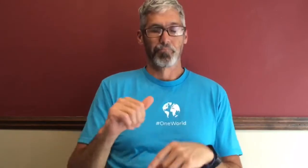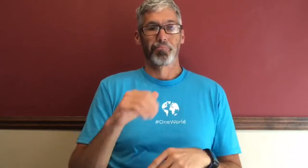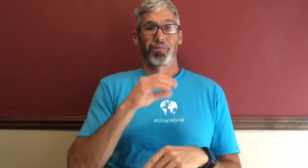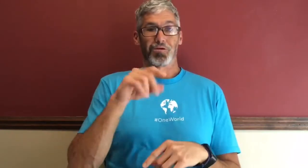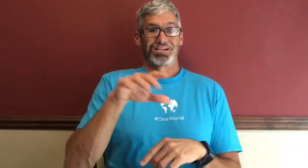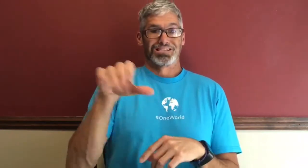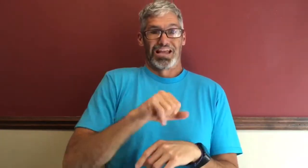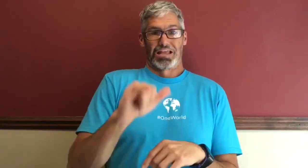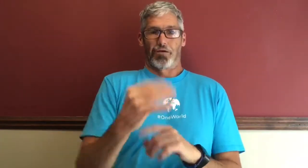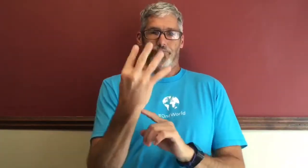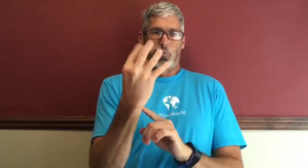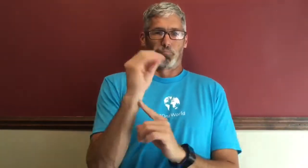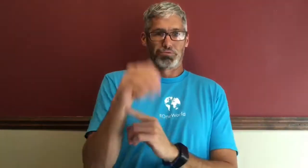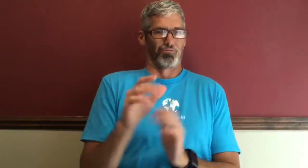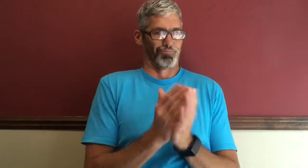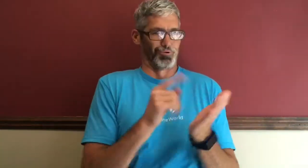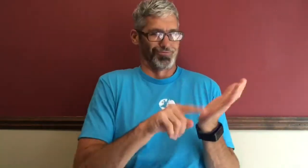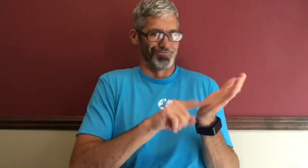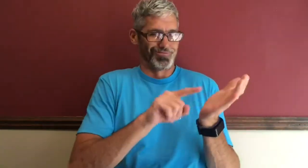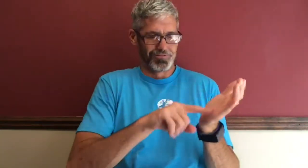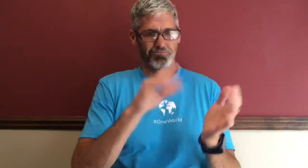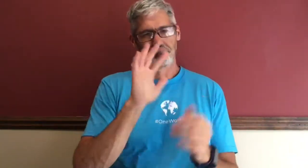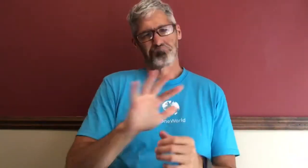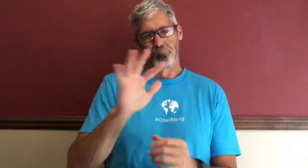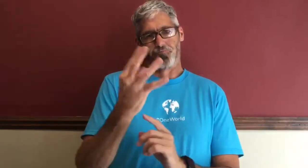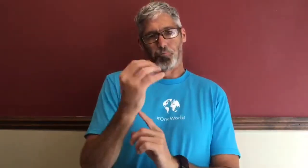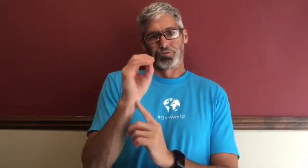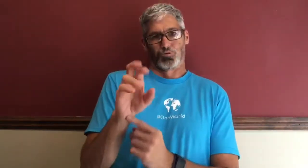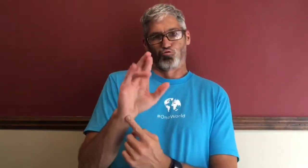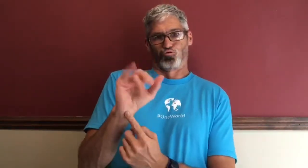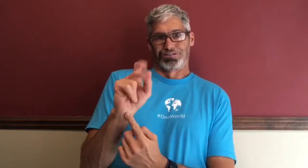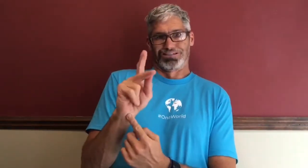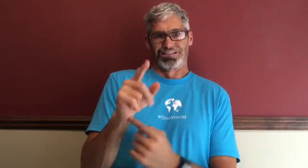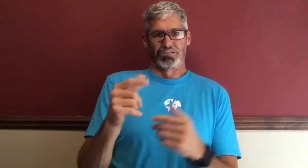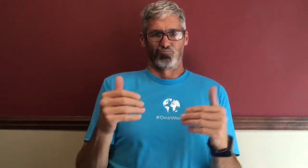and you practice and practice at it and you take that the book shows about a 4%